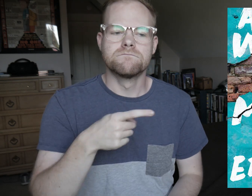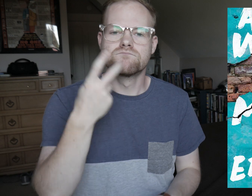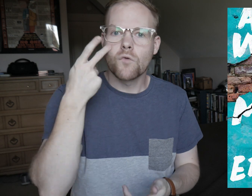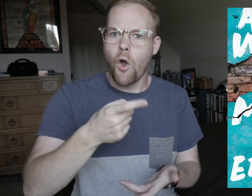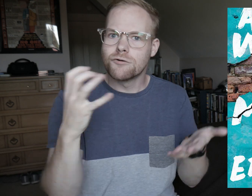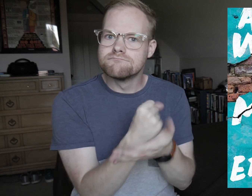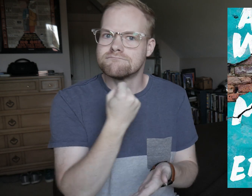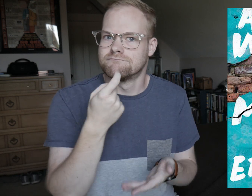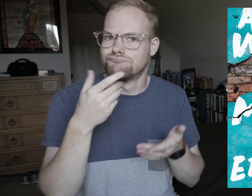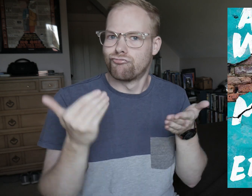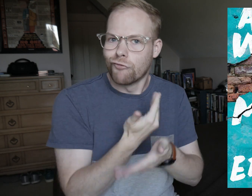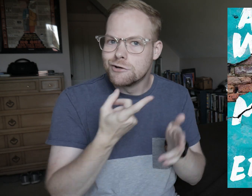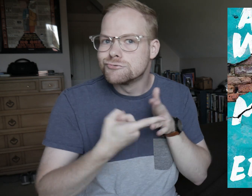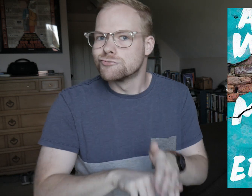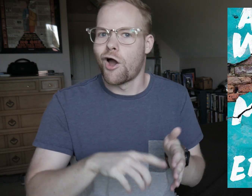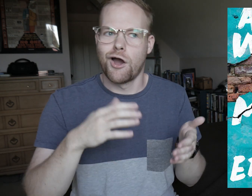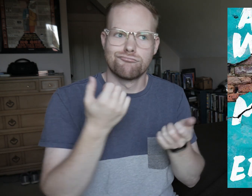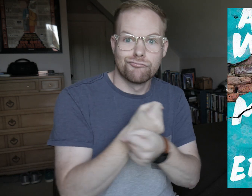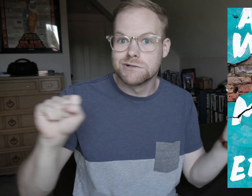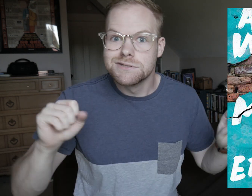She saw this as an opportunity for a fresh start and freedom.